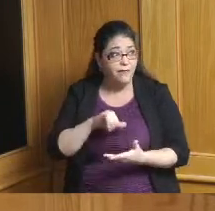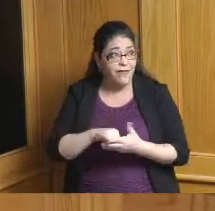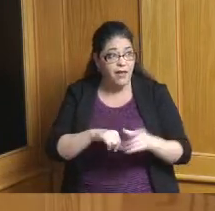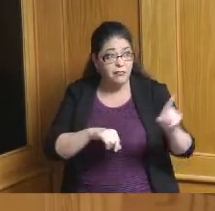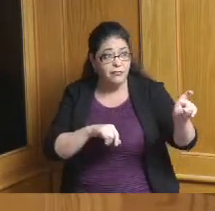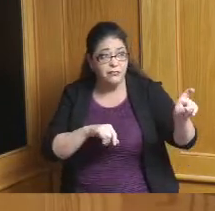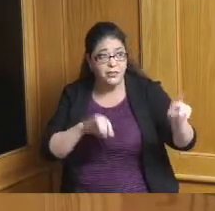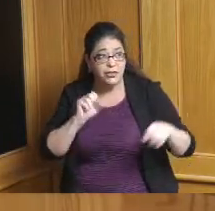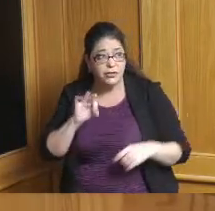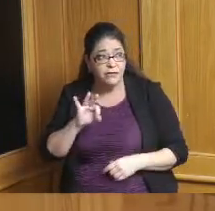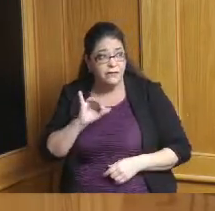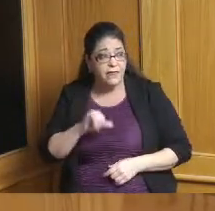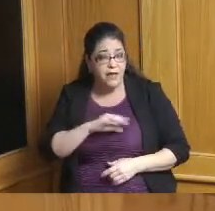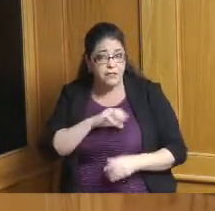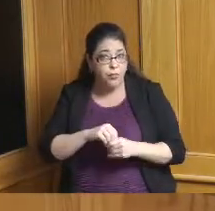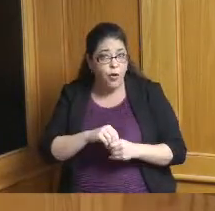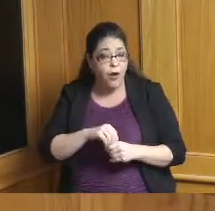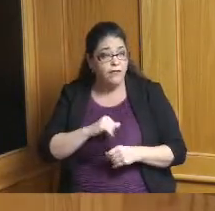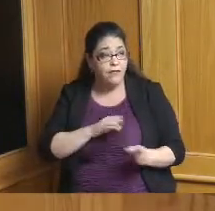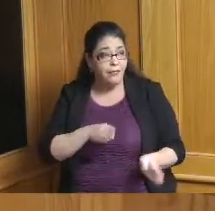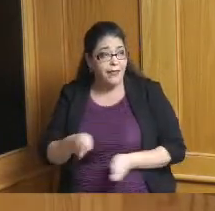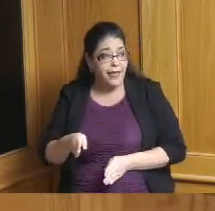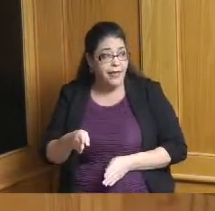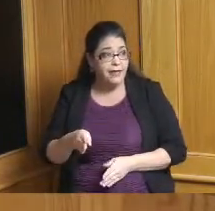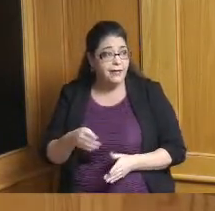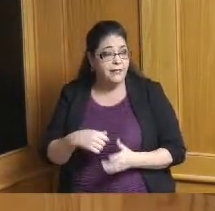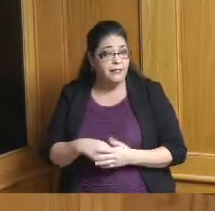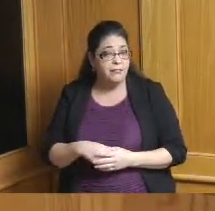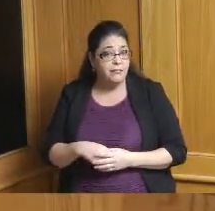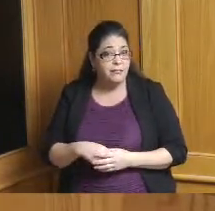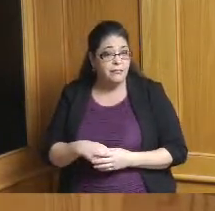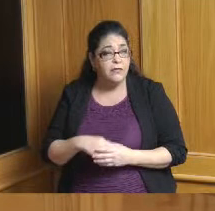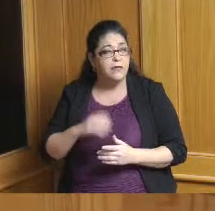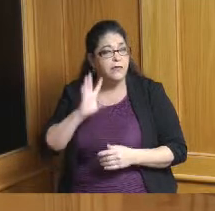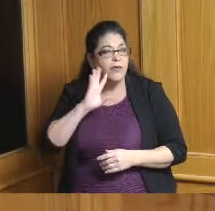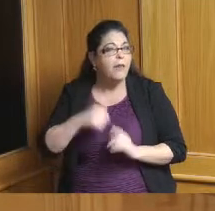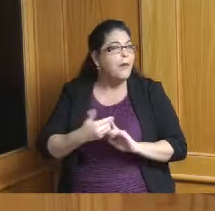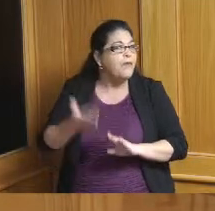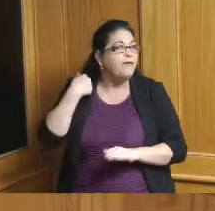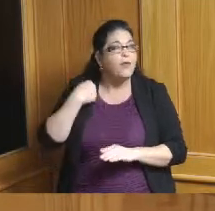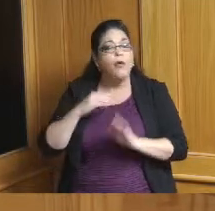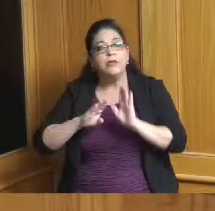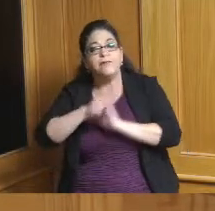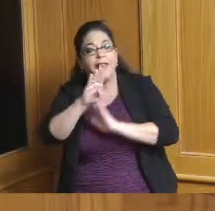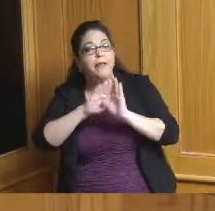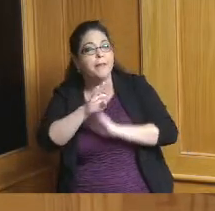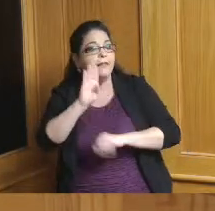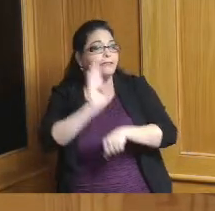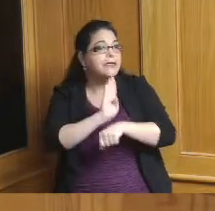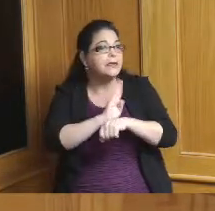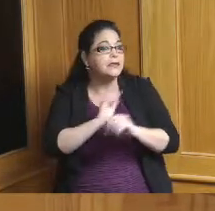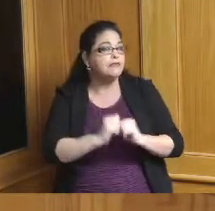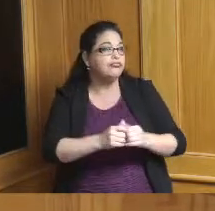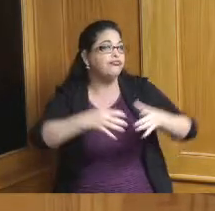of holistically what we're doing as it relates to development and so when we start to do things